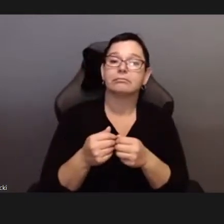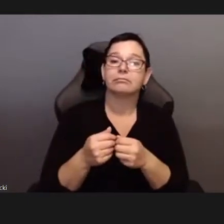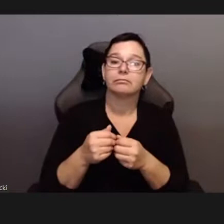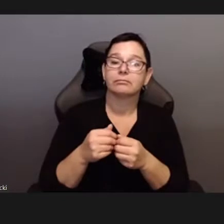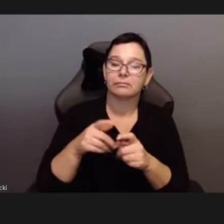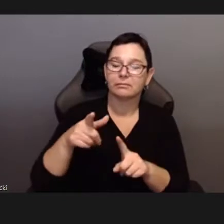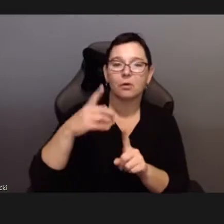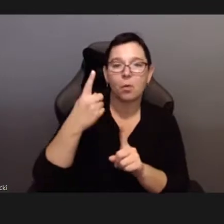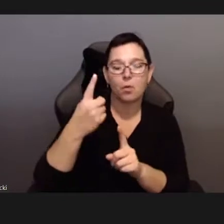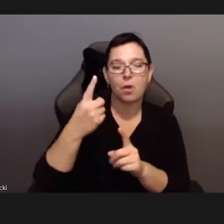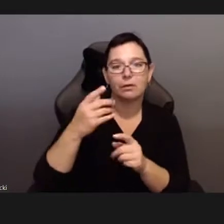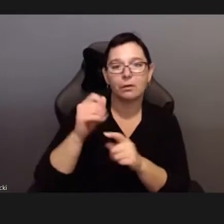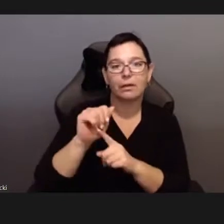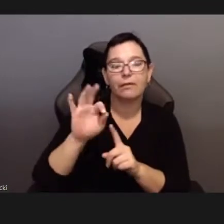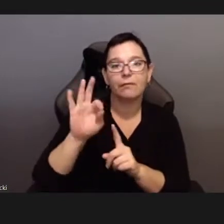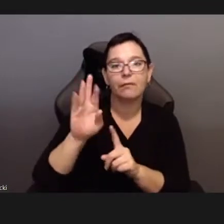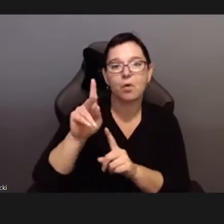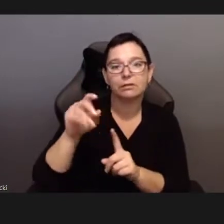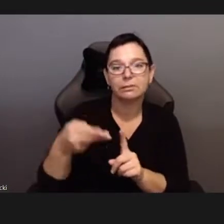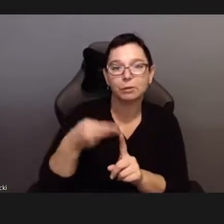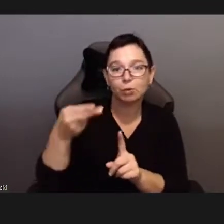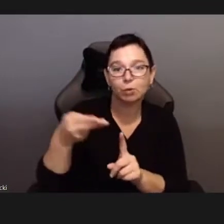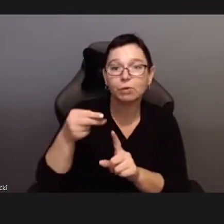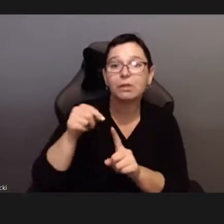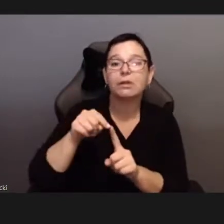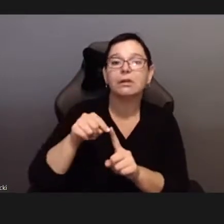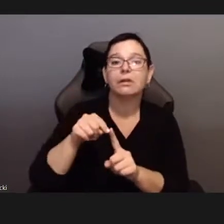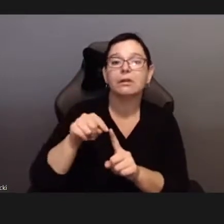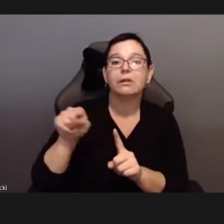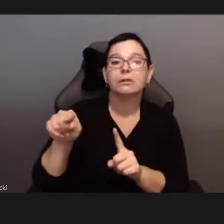which is also where the university is placd.